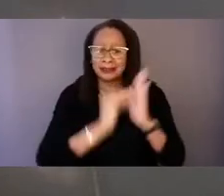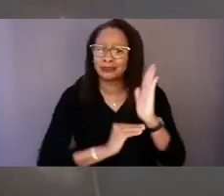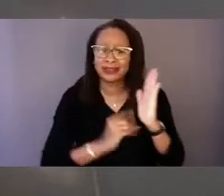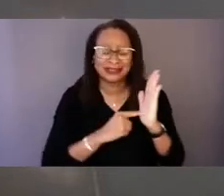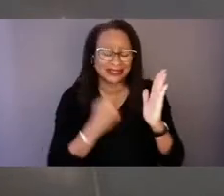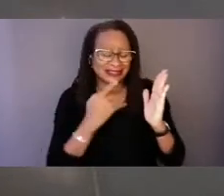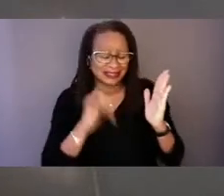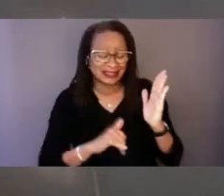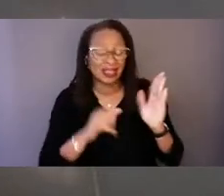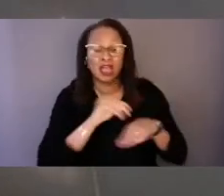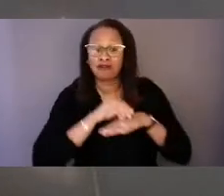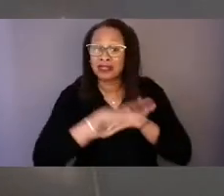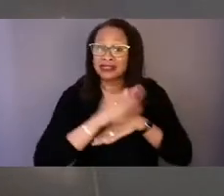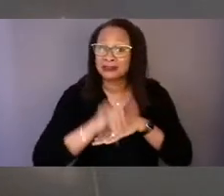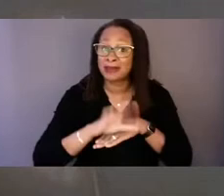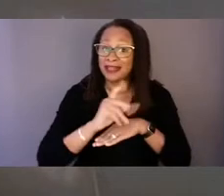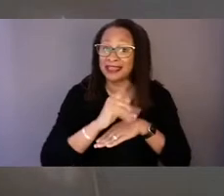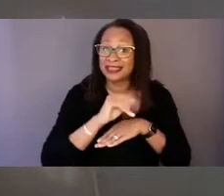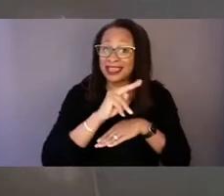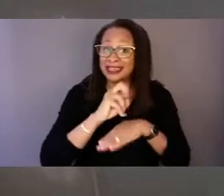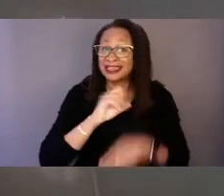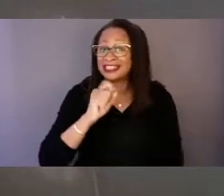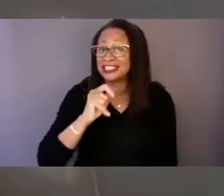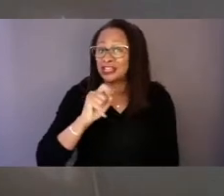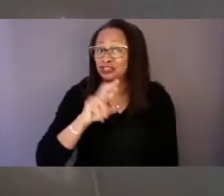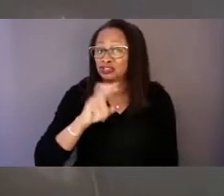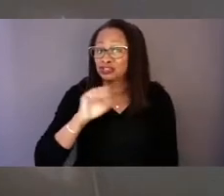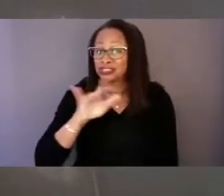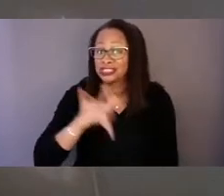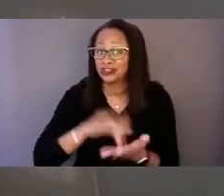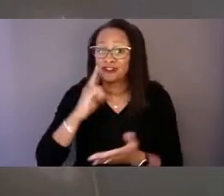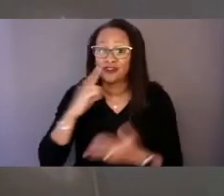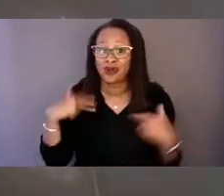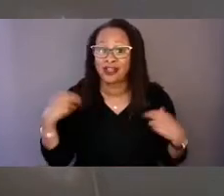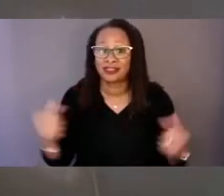and working with communities we serve on putting them into practice.